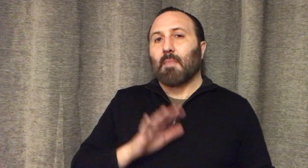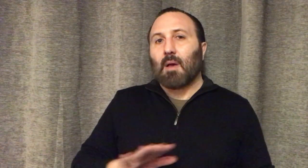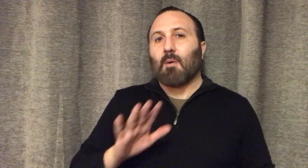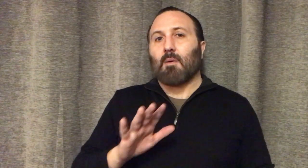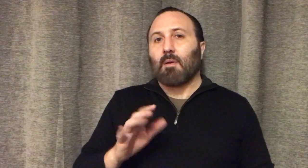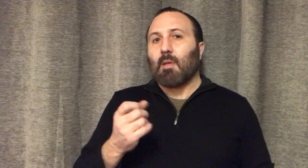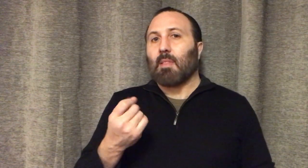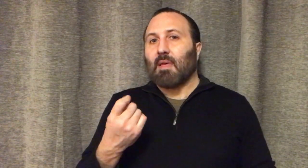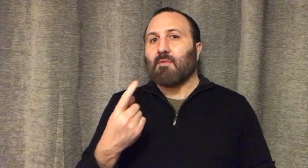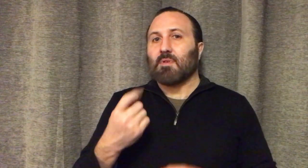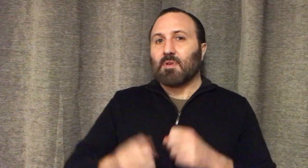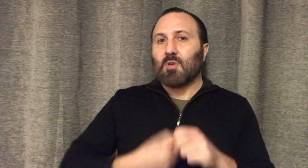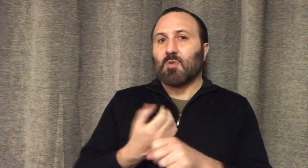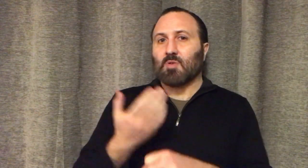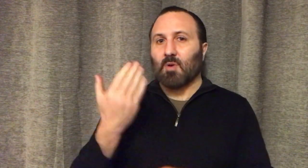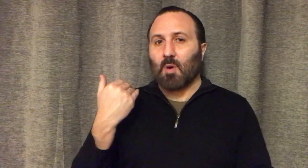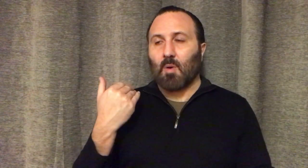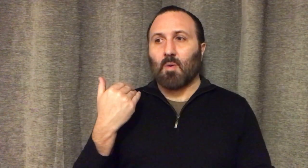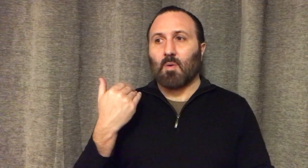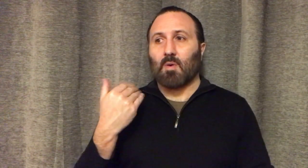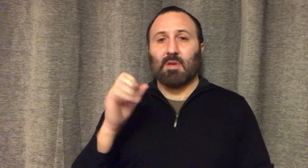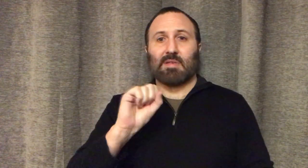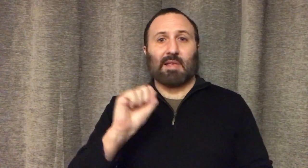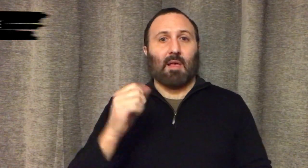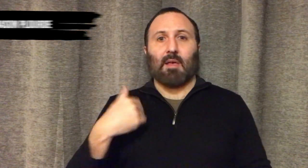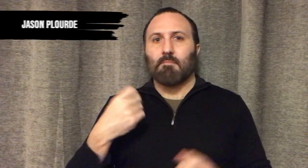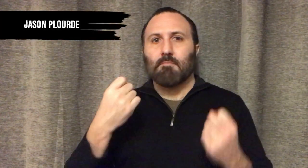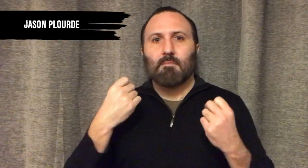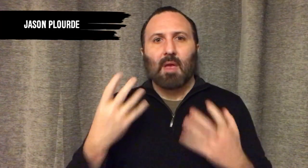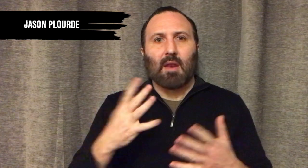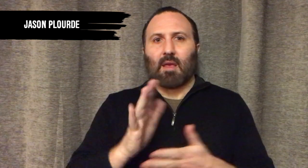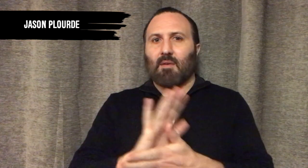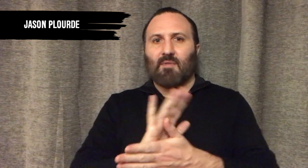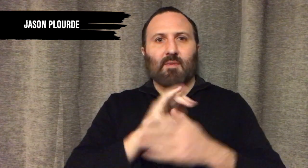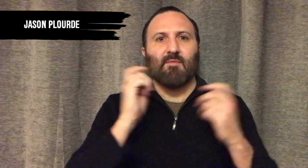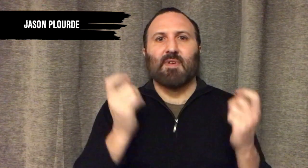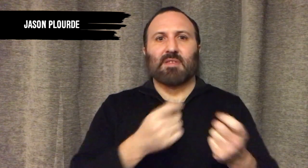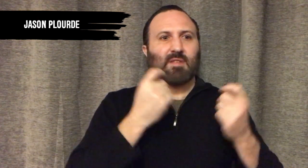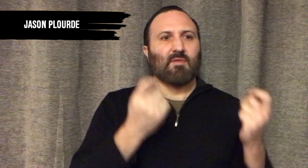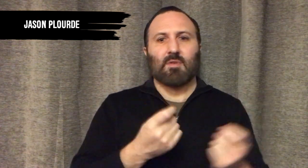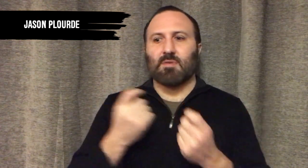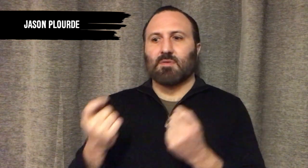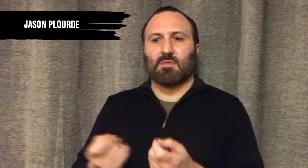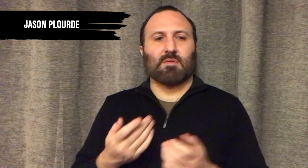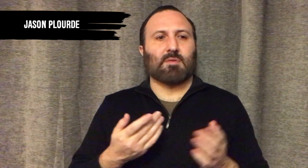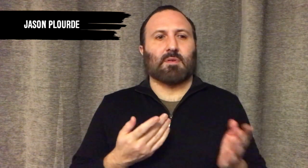Around 11 years ago, Seattle have many film festivals represented